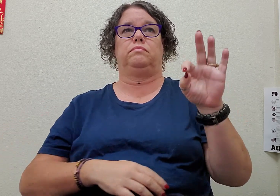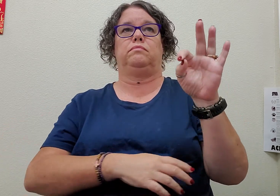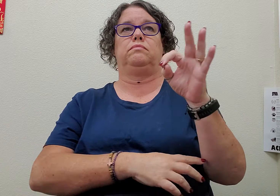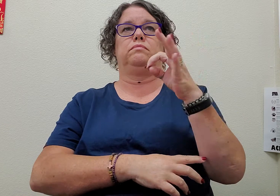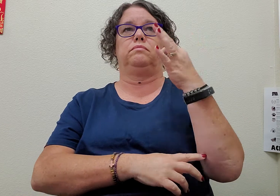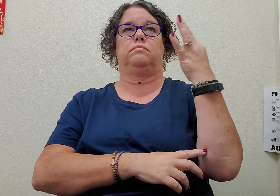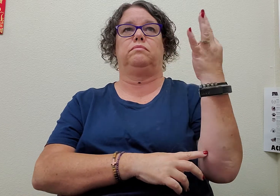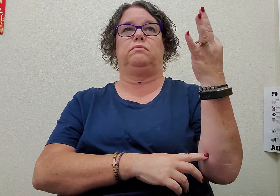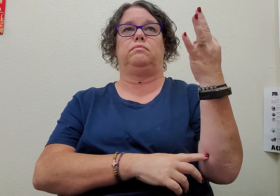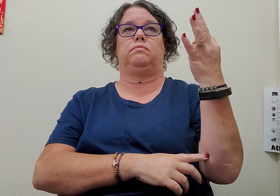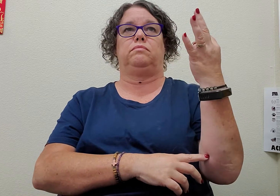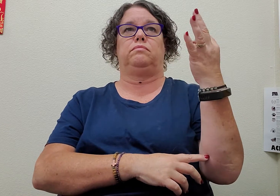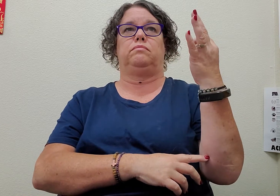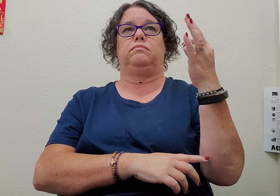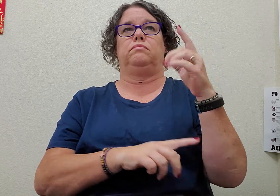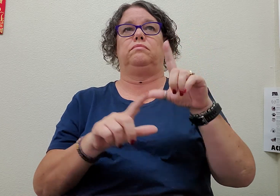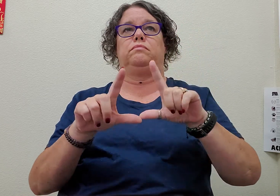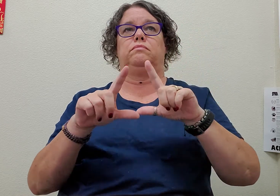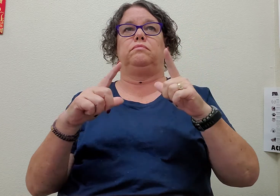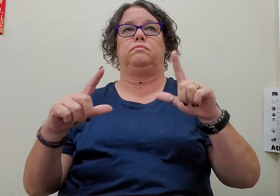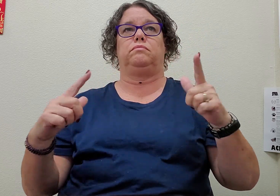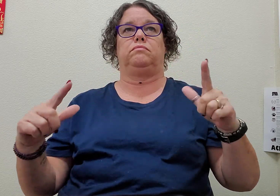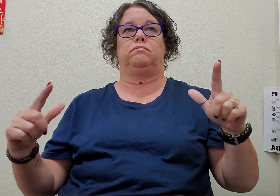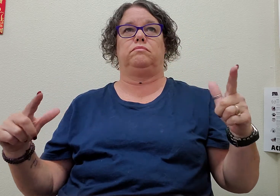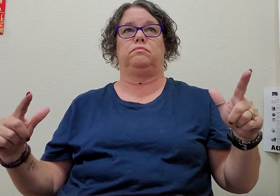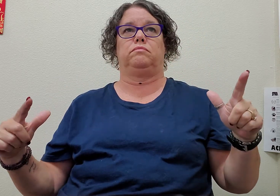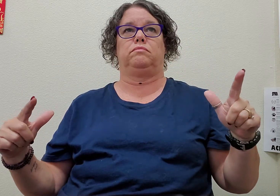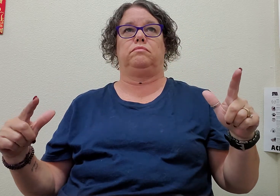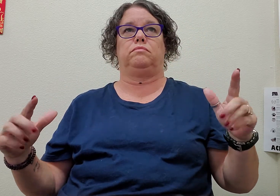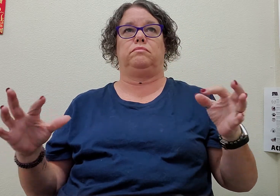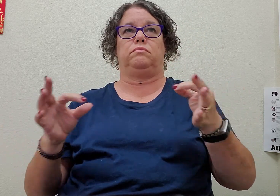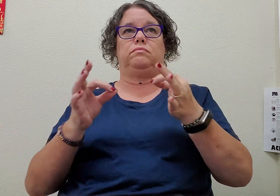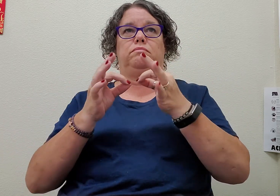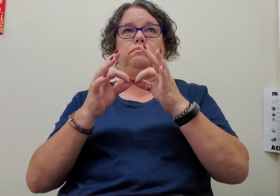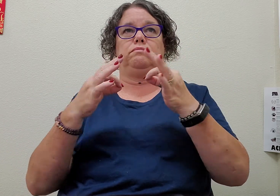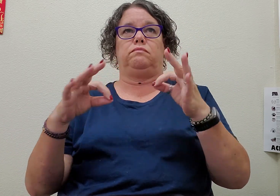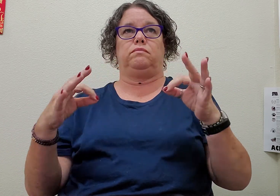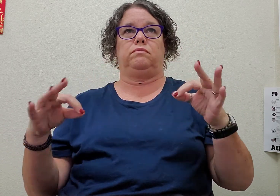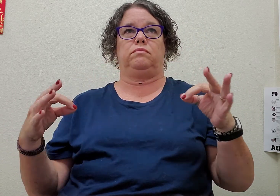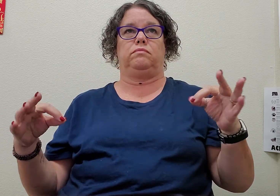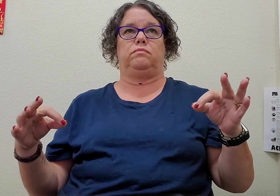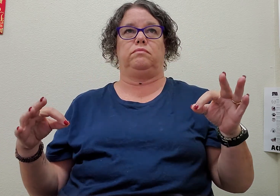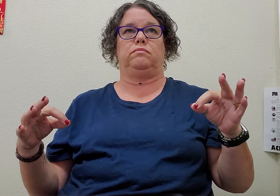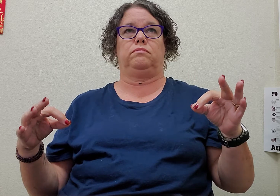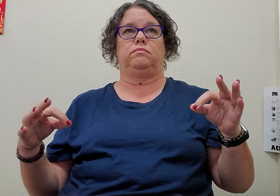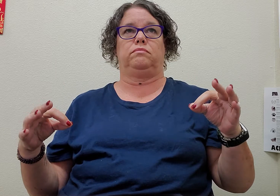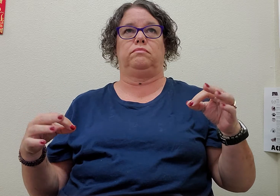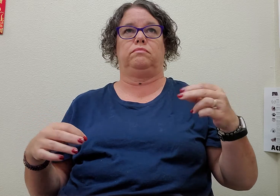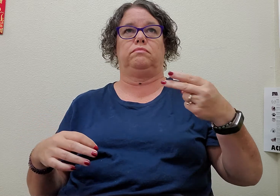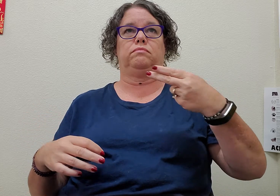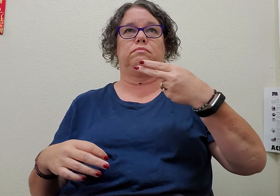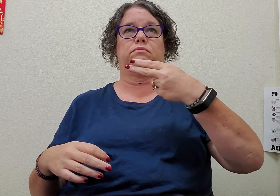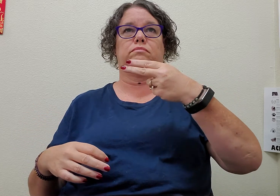French language (1) language (2) #HS (high school)